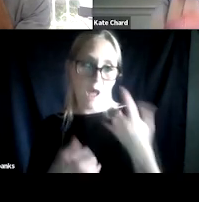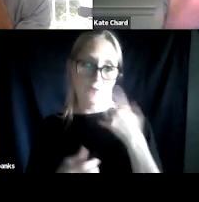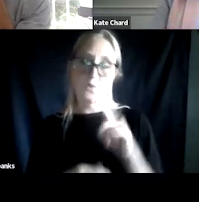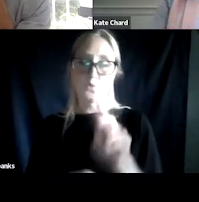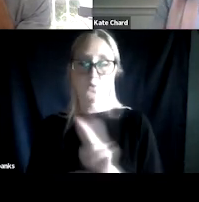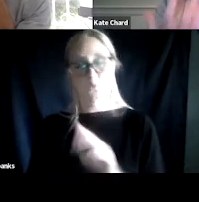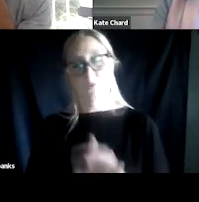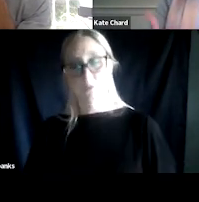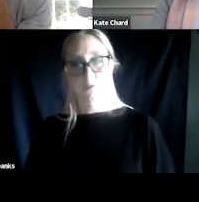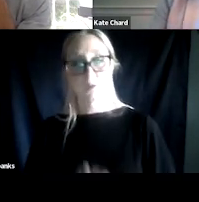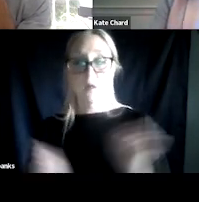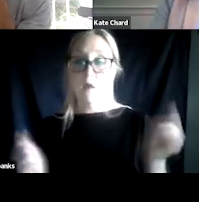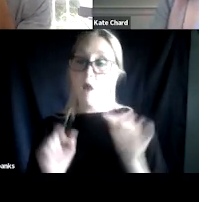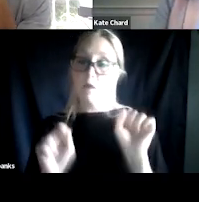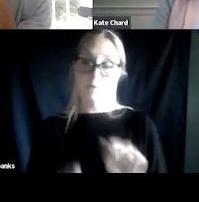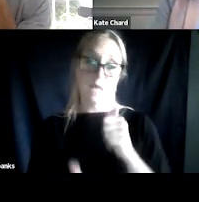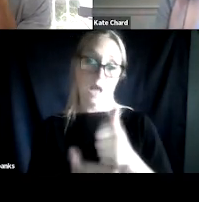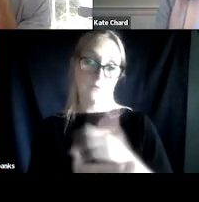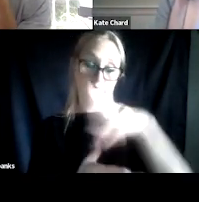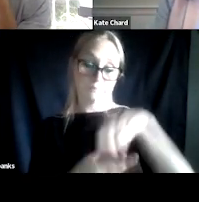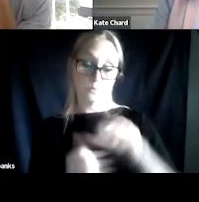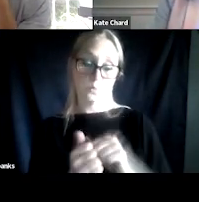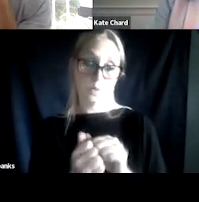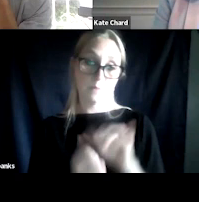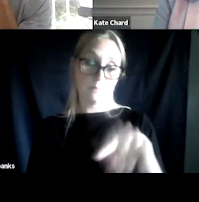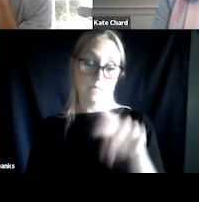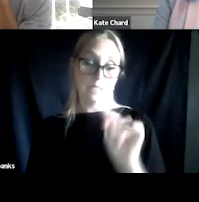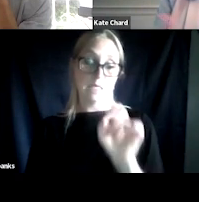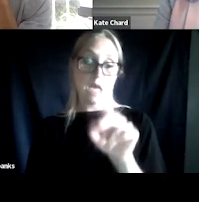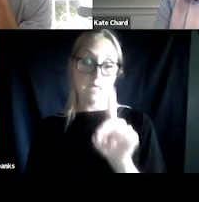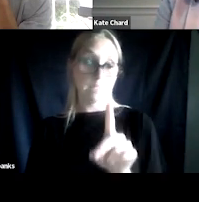to incorporate into a PTSD residential, outpatient,